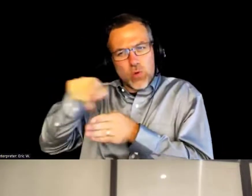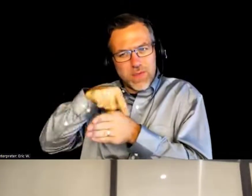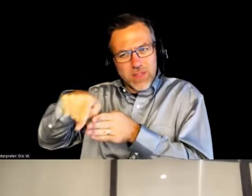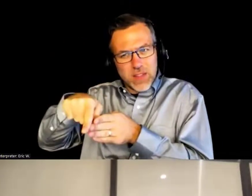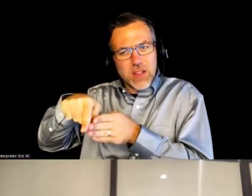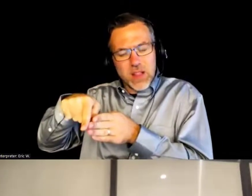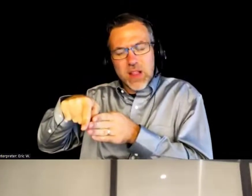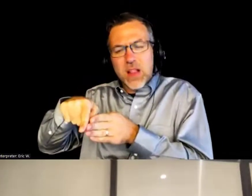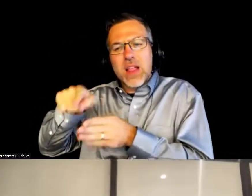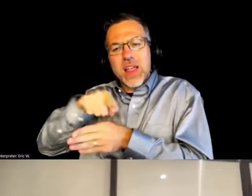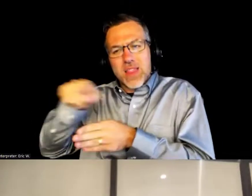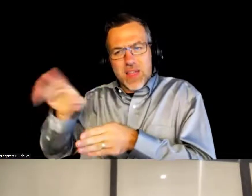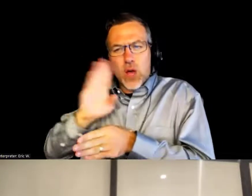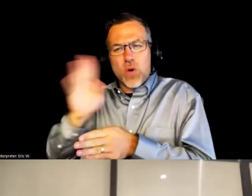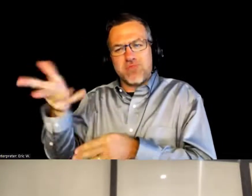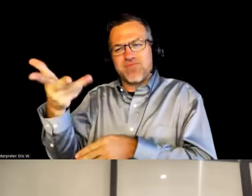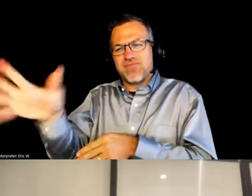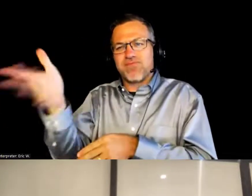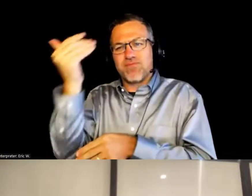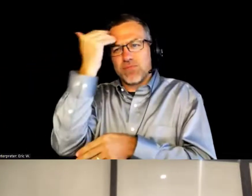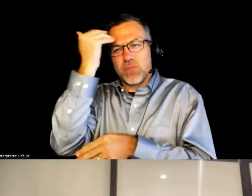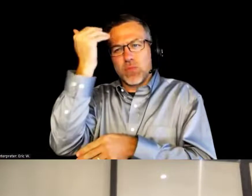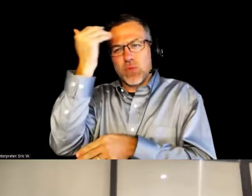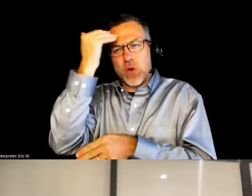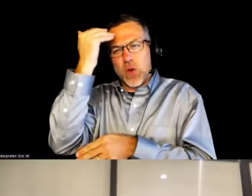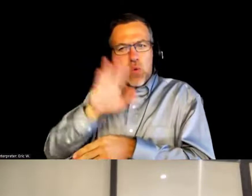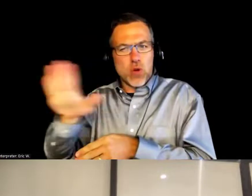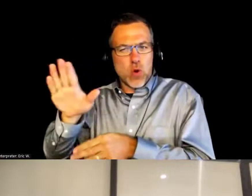most of what you're talking about and will be able to infer feasibility.